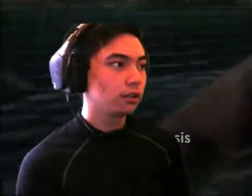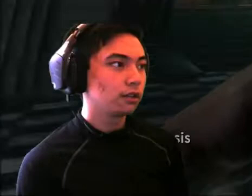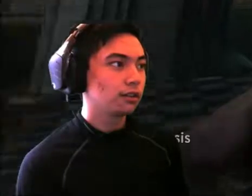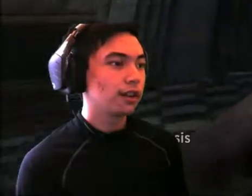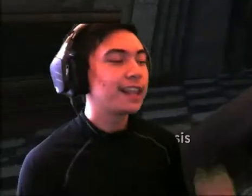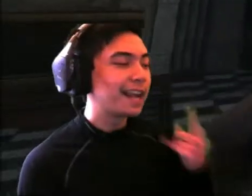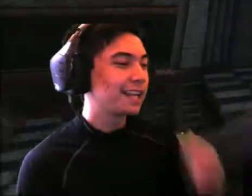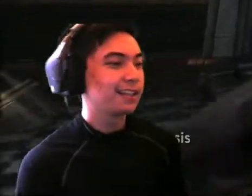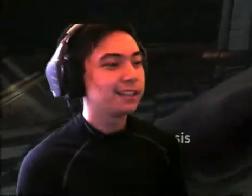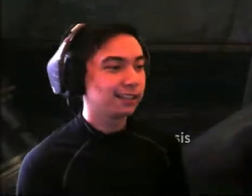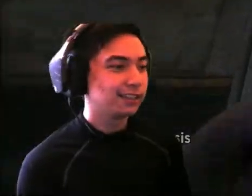I get it